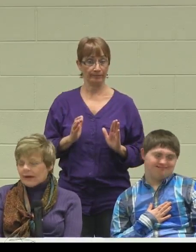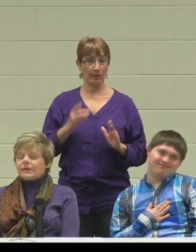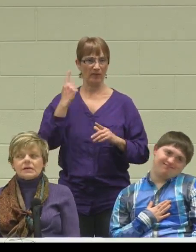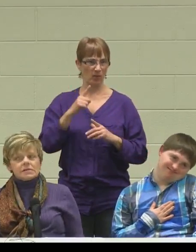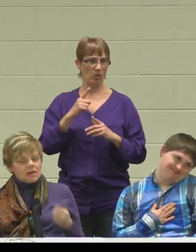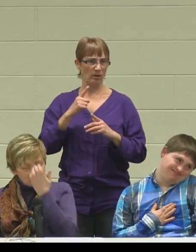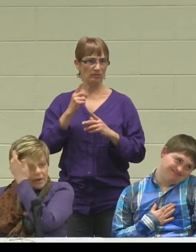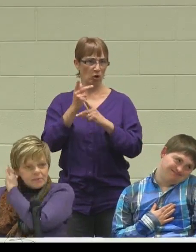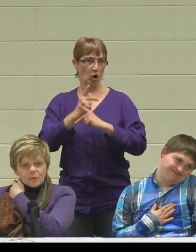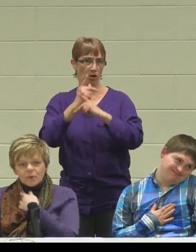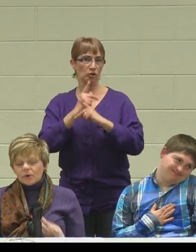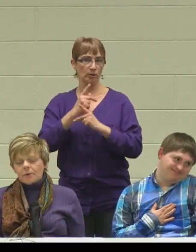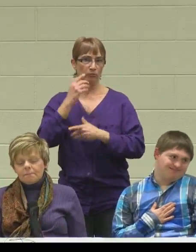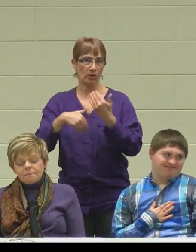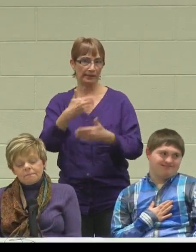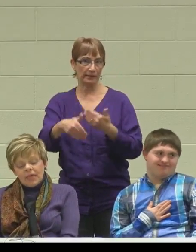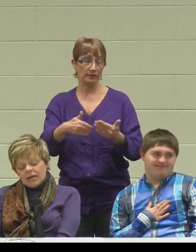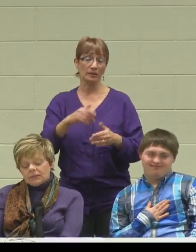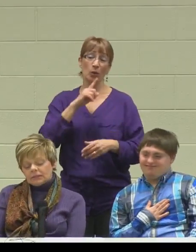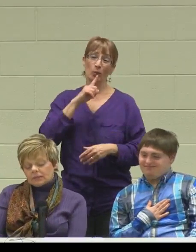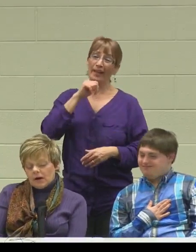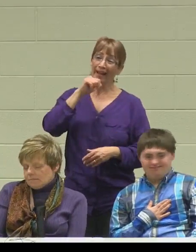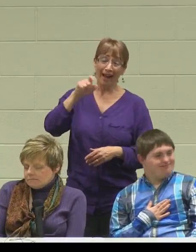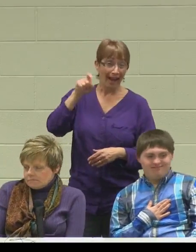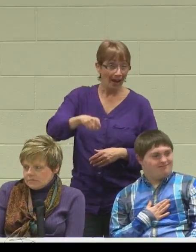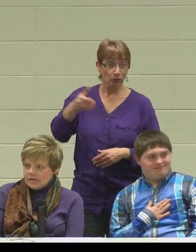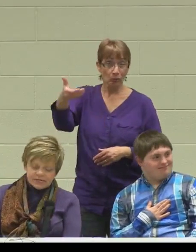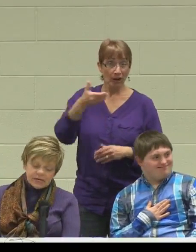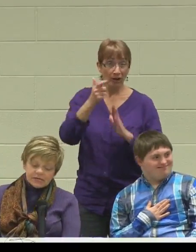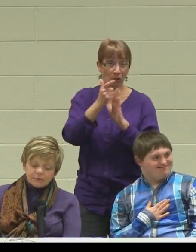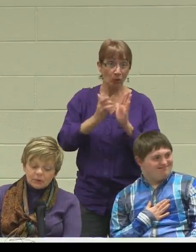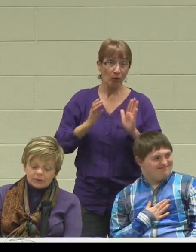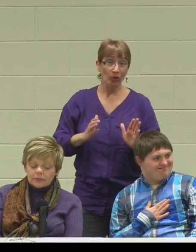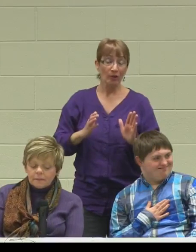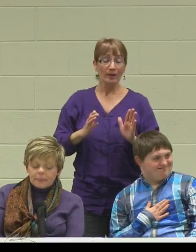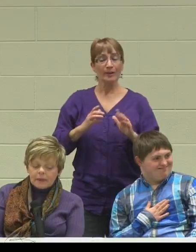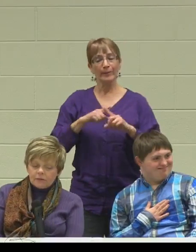I think it's a lot of paper work, and it's important.